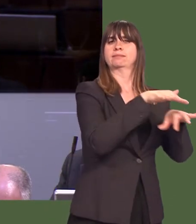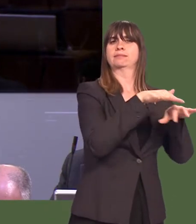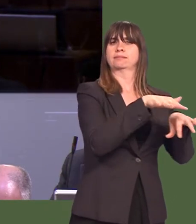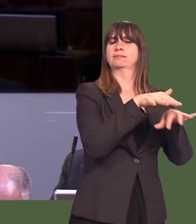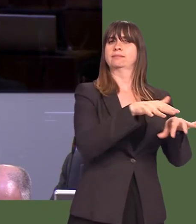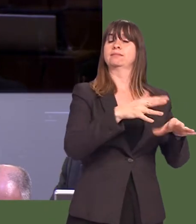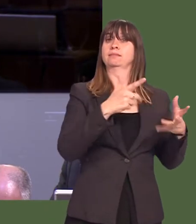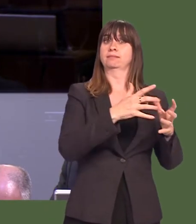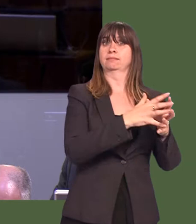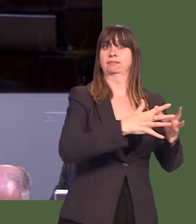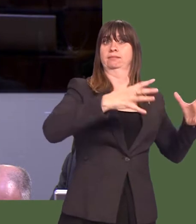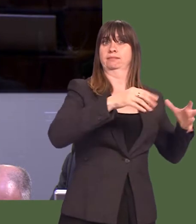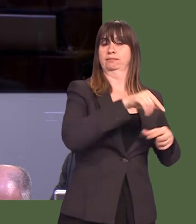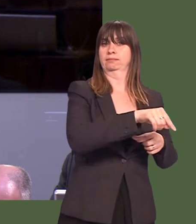to information from last year.